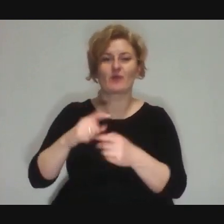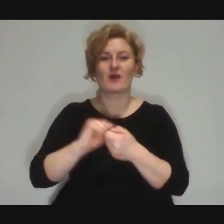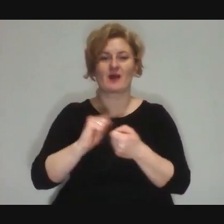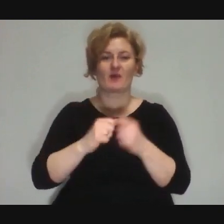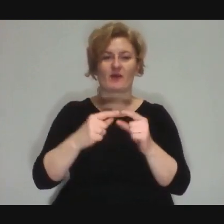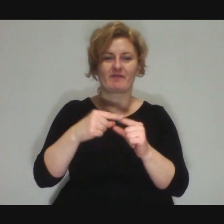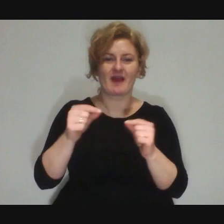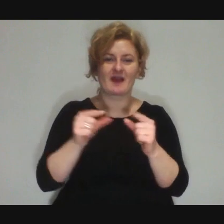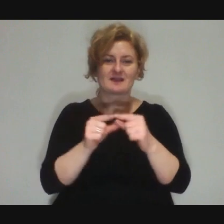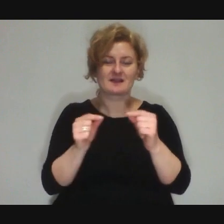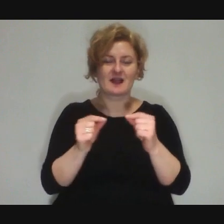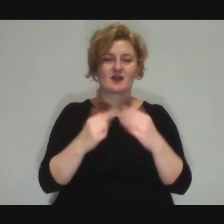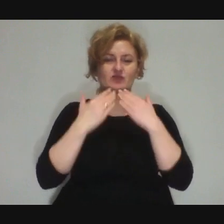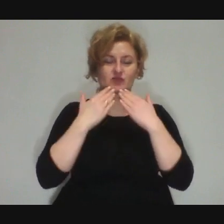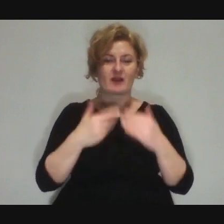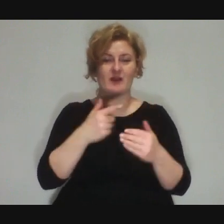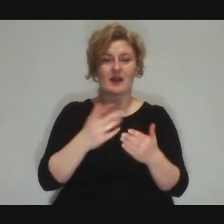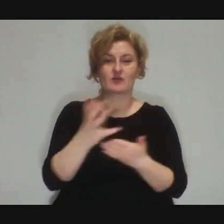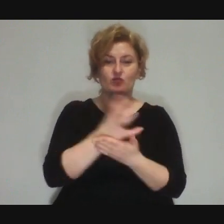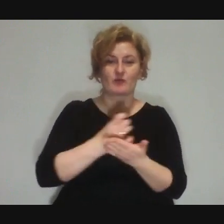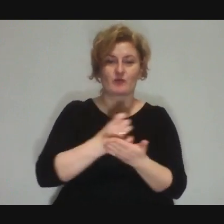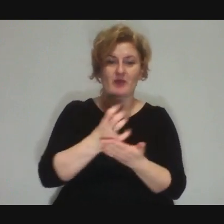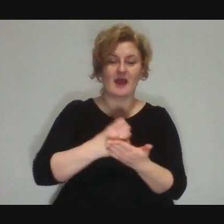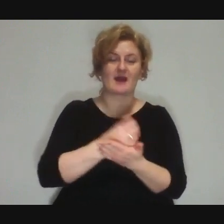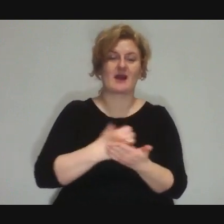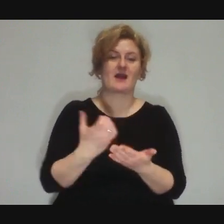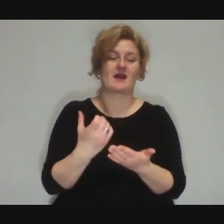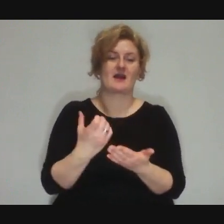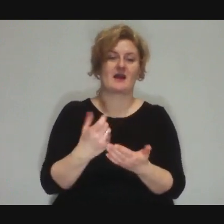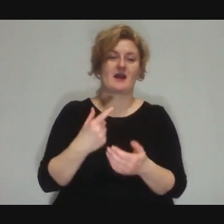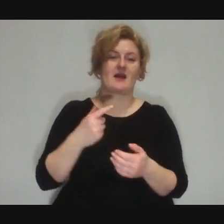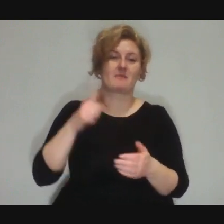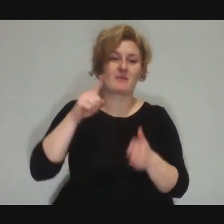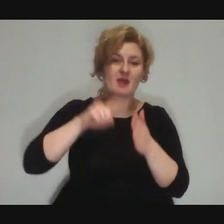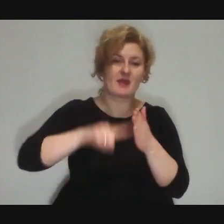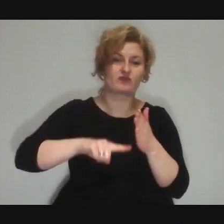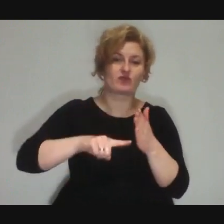and thanks to that, if you collect enough of them,